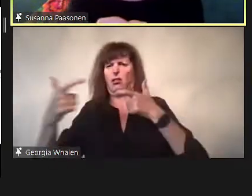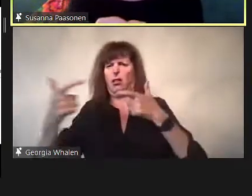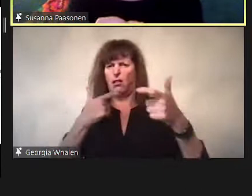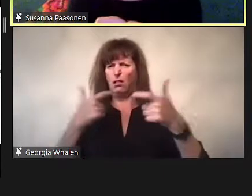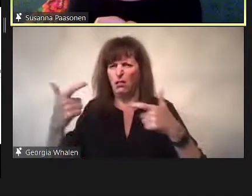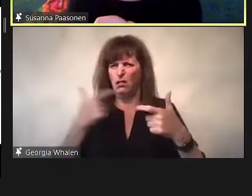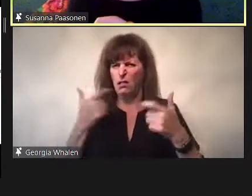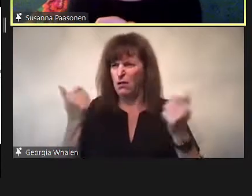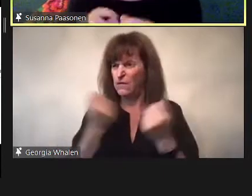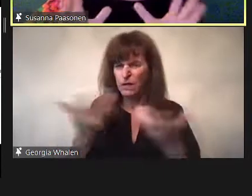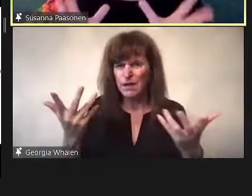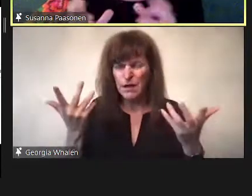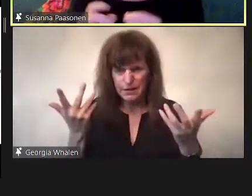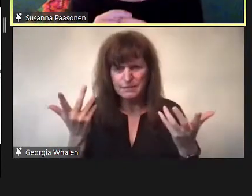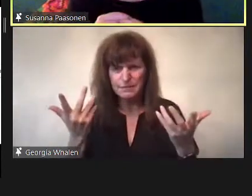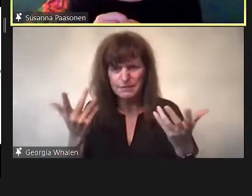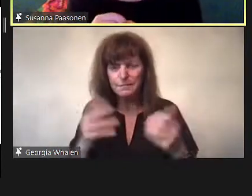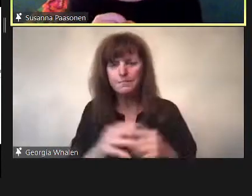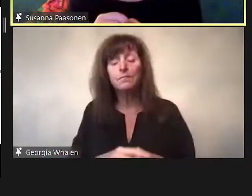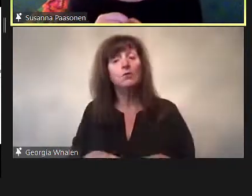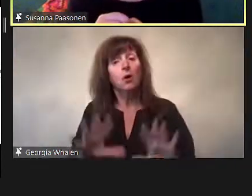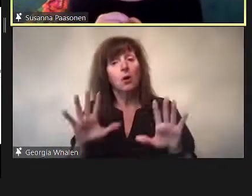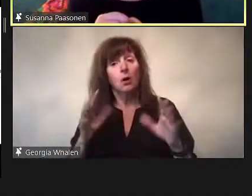And community standards tends to be expansive and opaque.